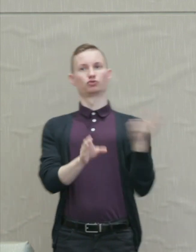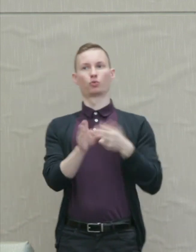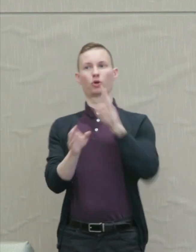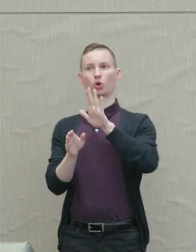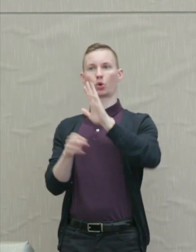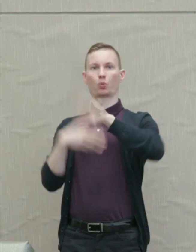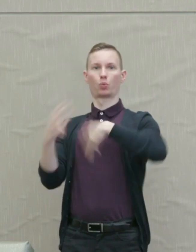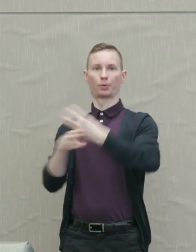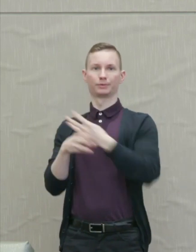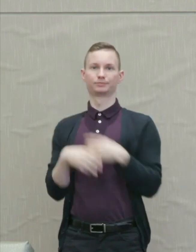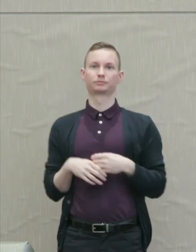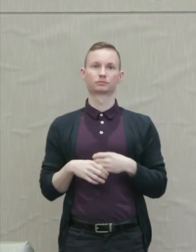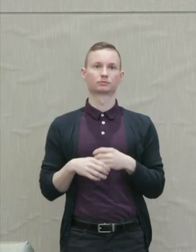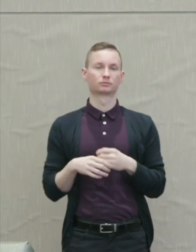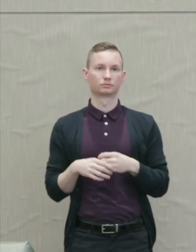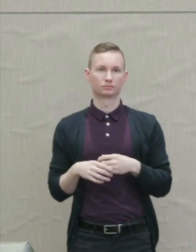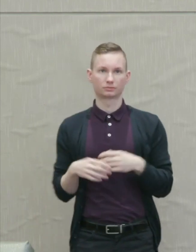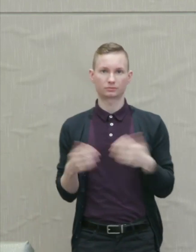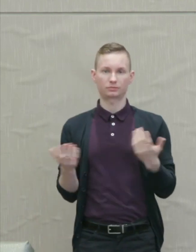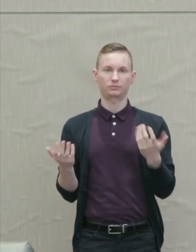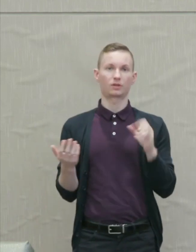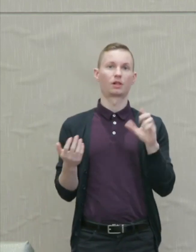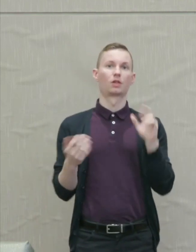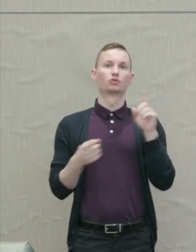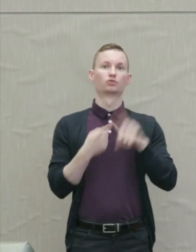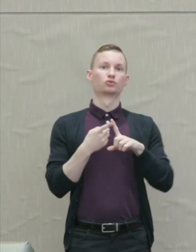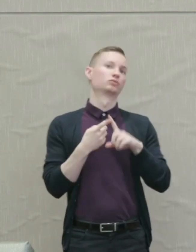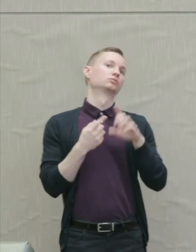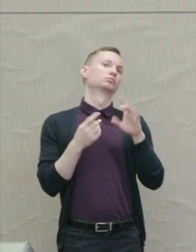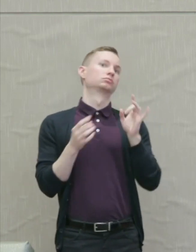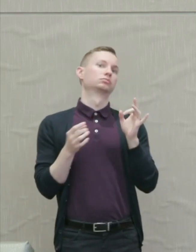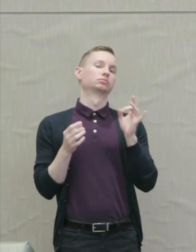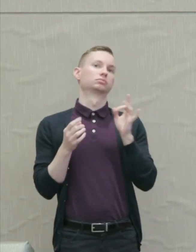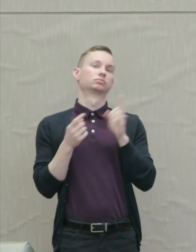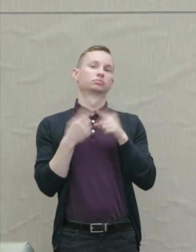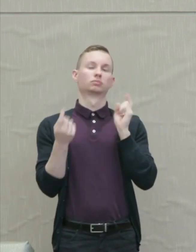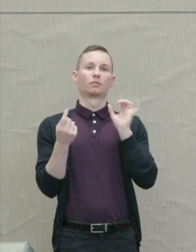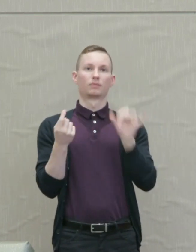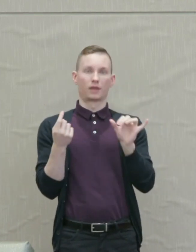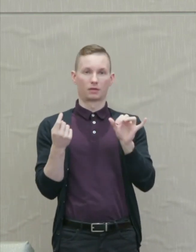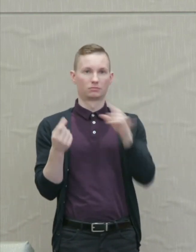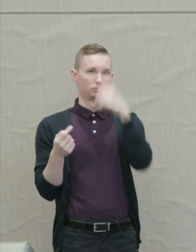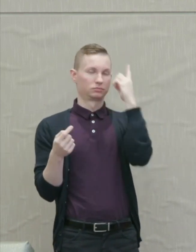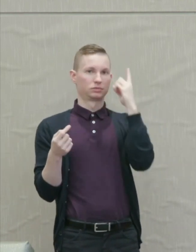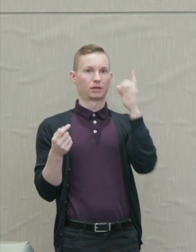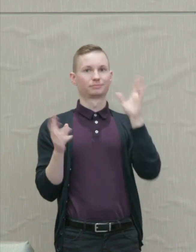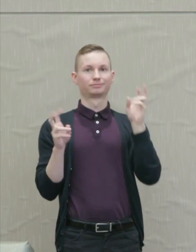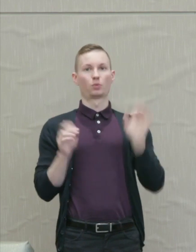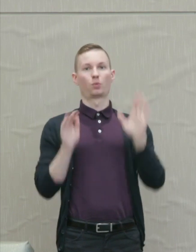"Lull to repose the bitter force of your black wave of anger," she tells them.